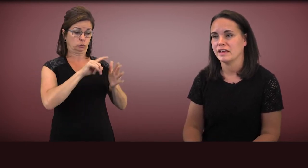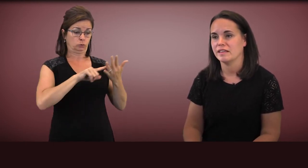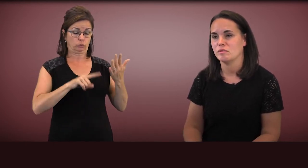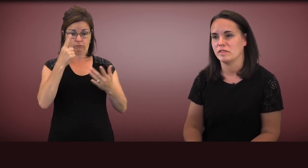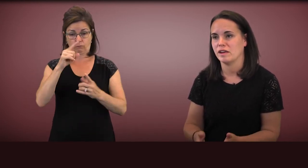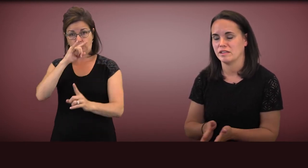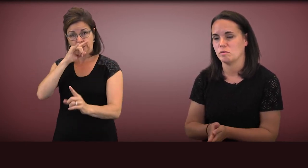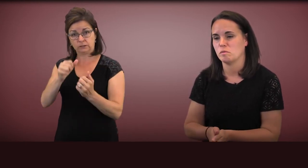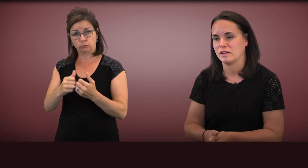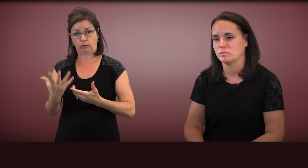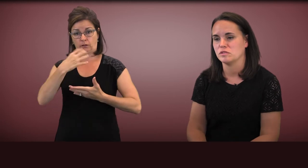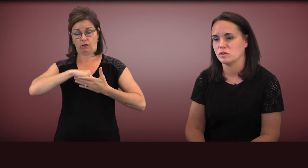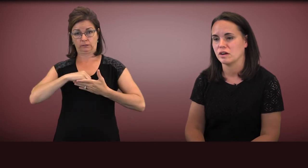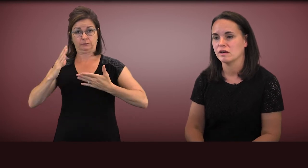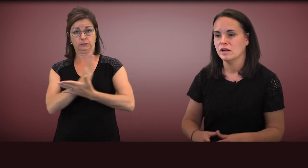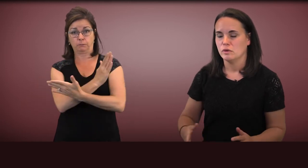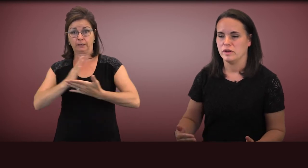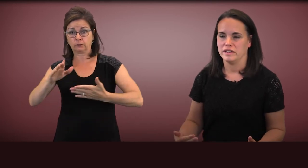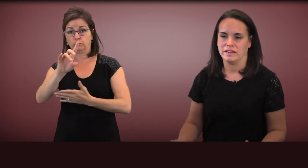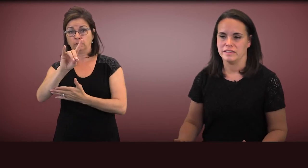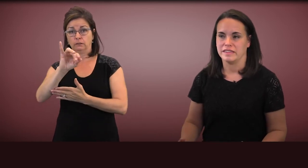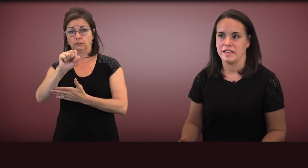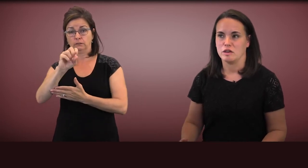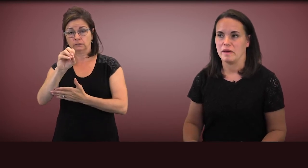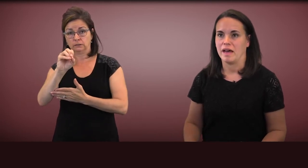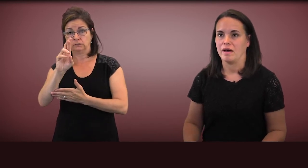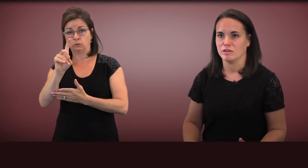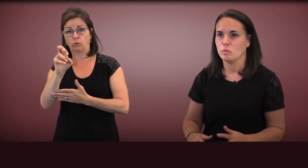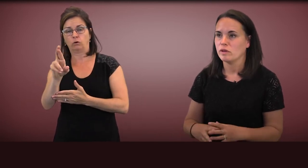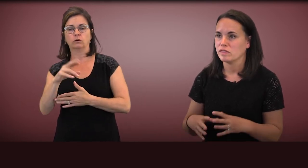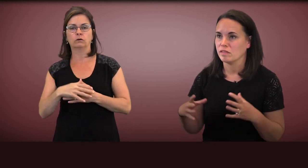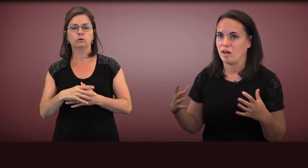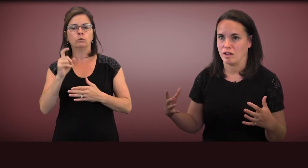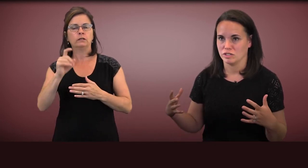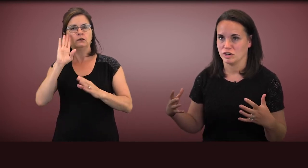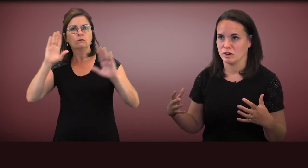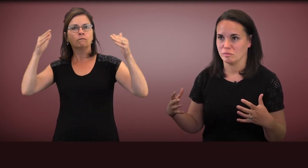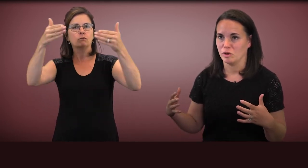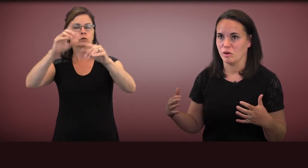with an autism spectrum disorder, we need to think about what's the long-term goal,